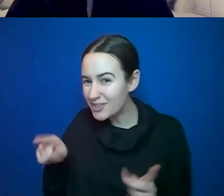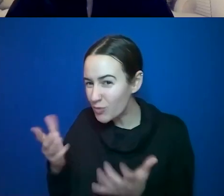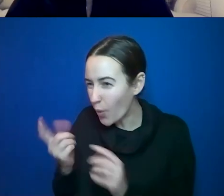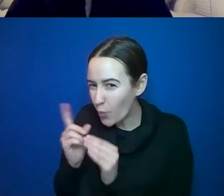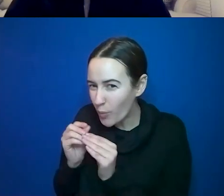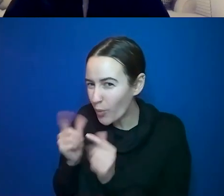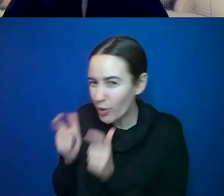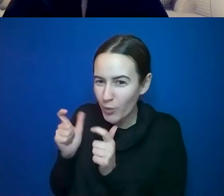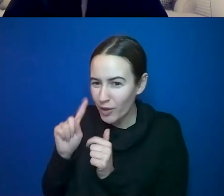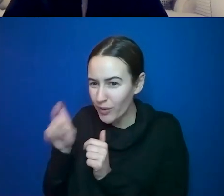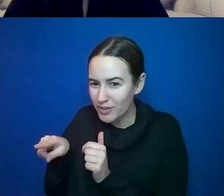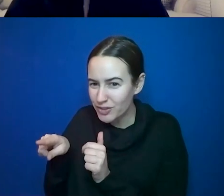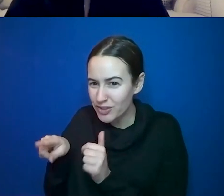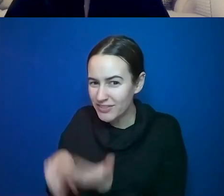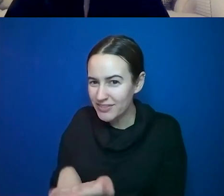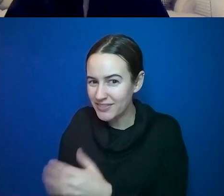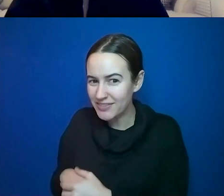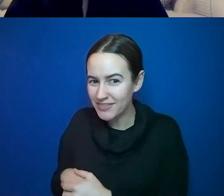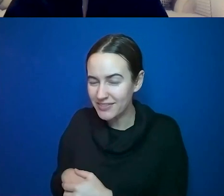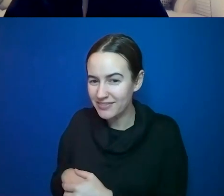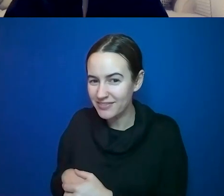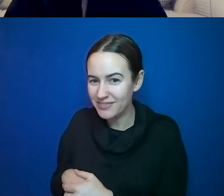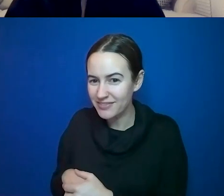then need to turn it over to Joan. Okay. I'll talk fast.